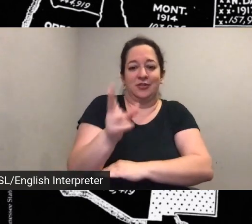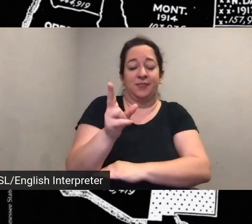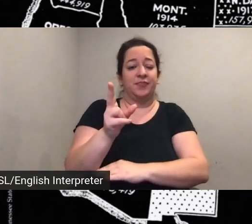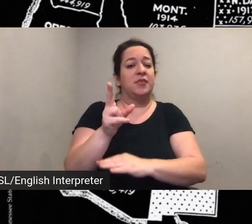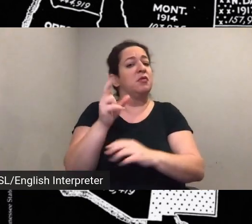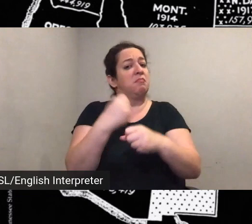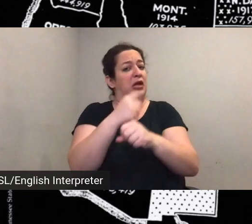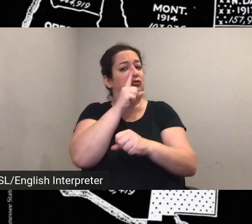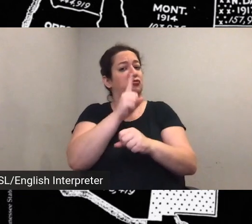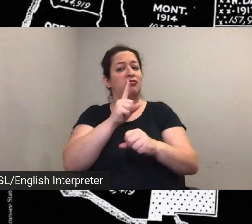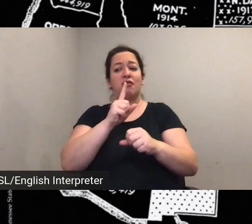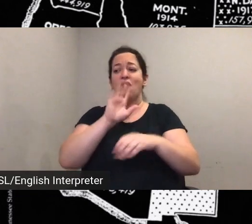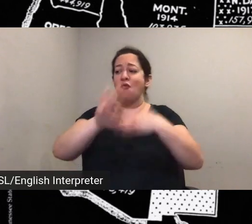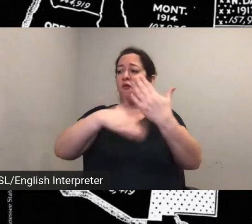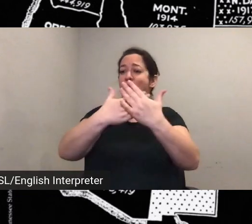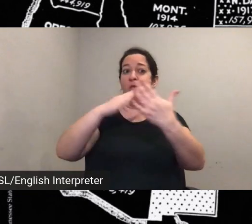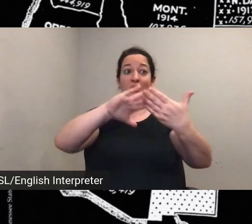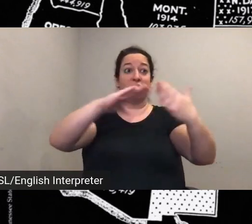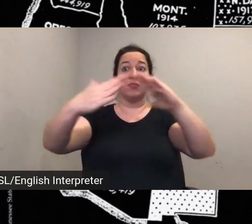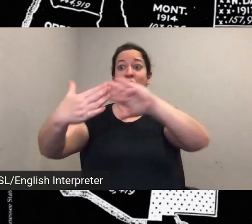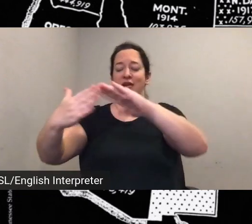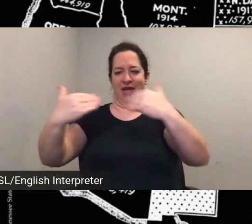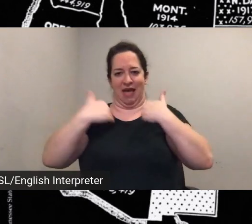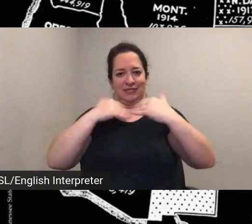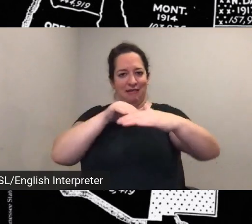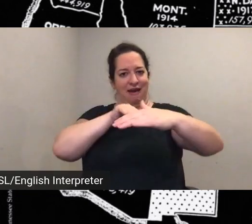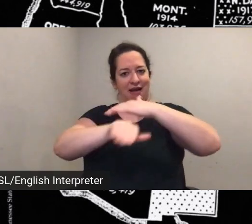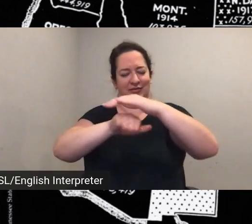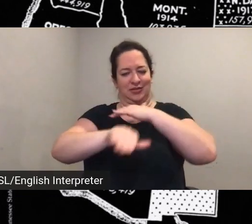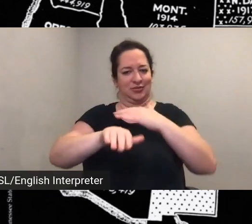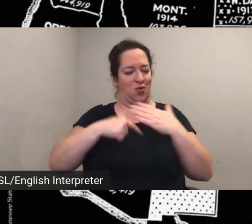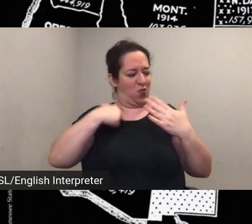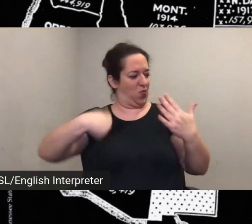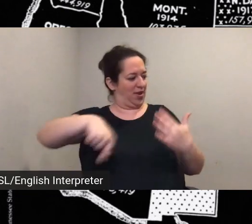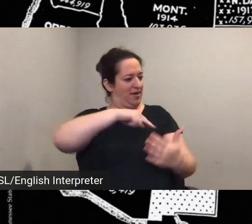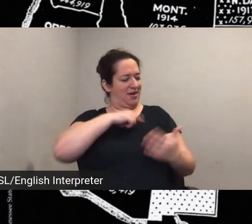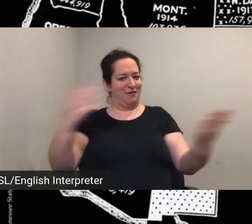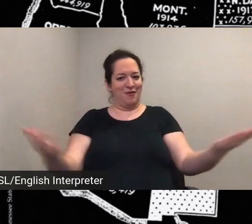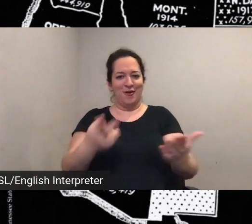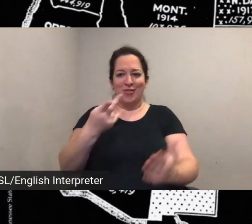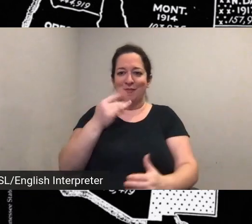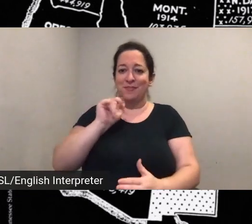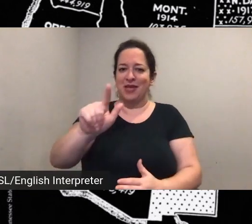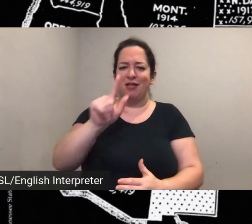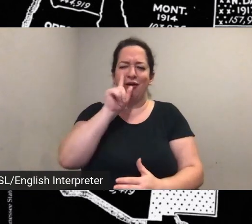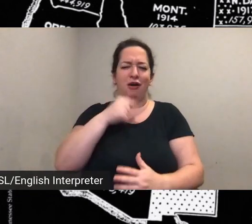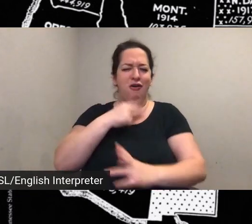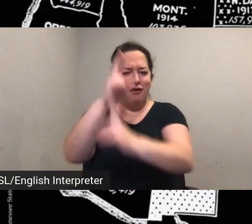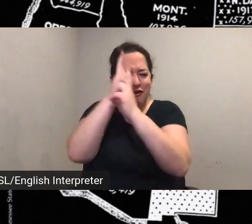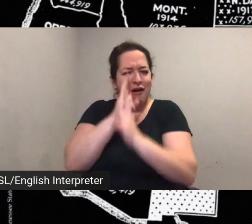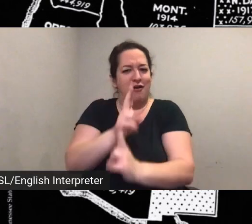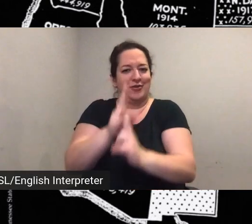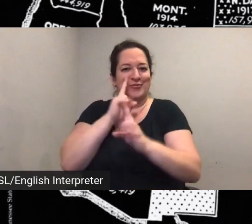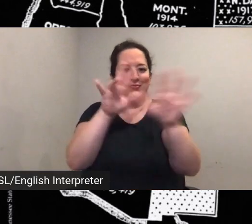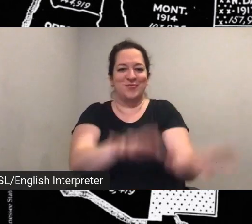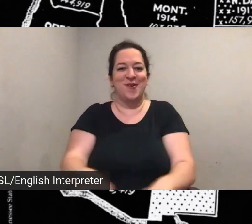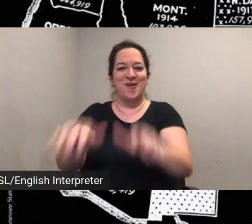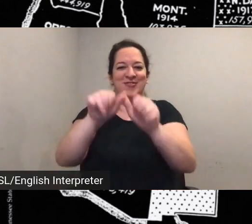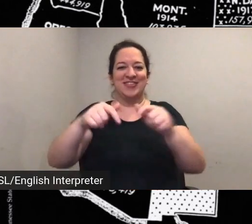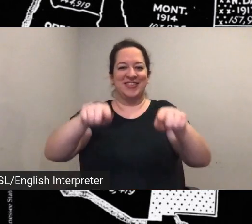of our city and our country, we at the Peale are deeply honored to have been invited to host this important event on the 100th anniversary of the 19th